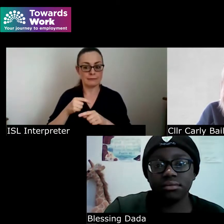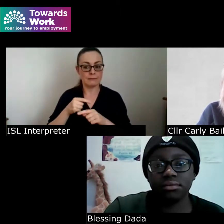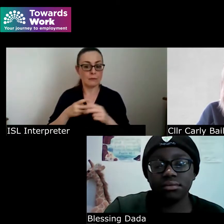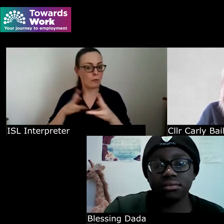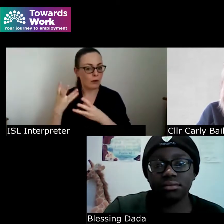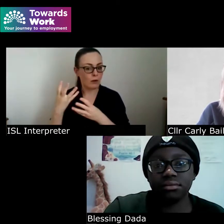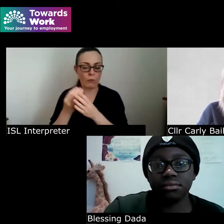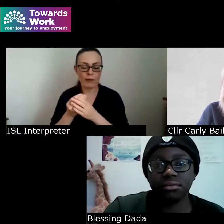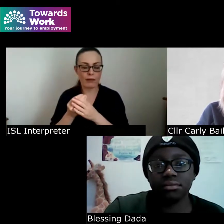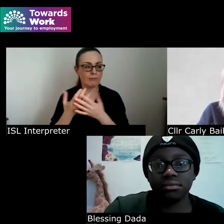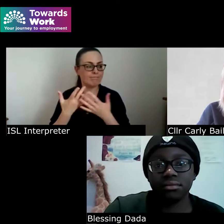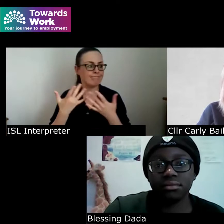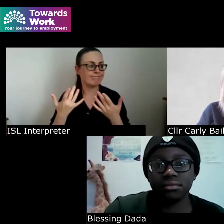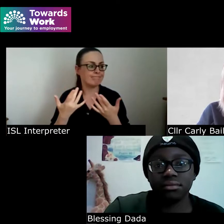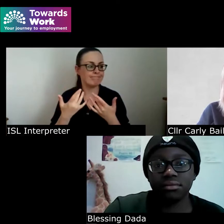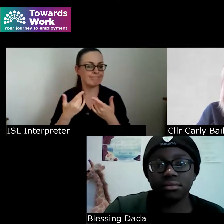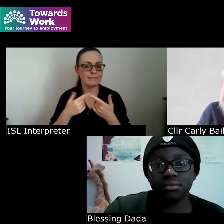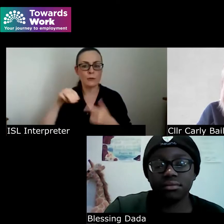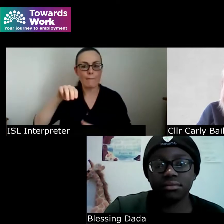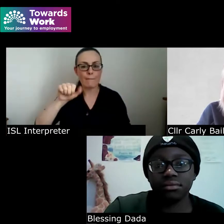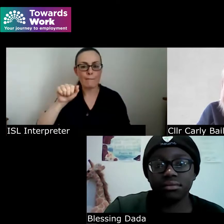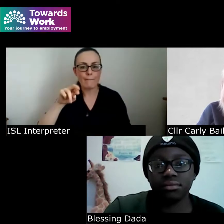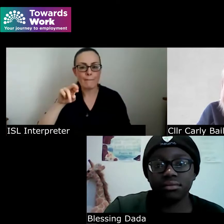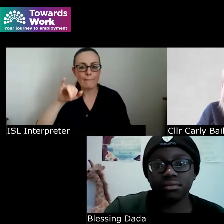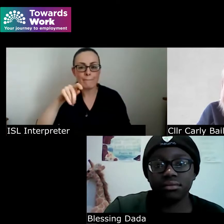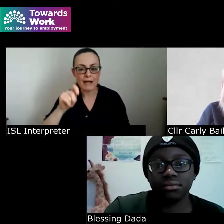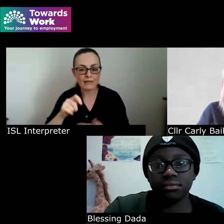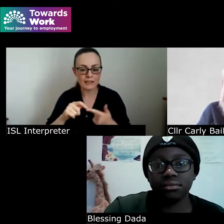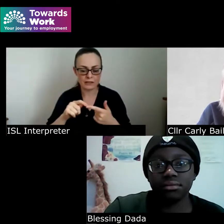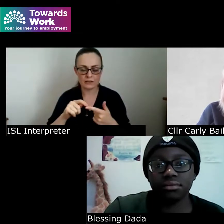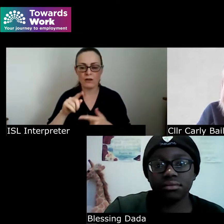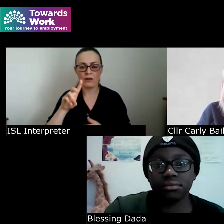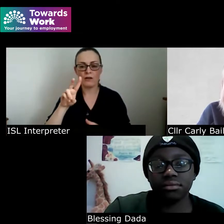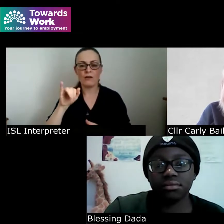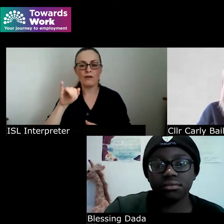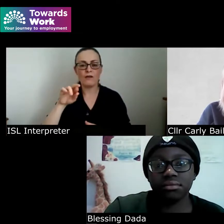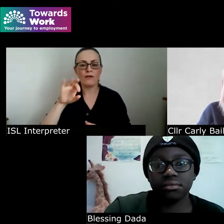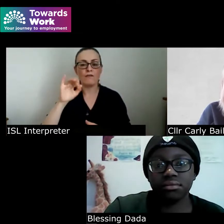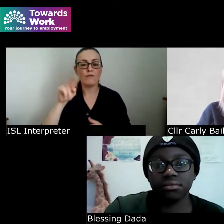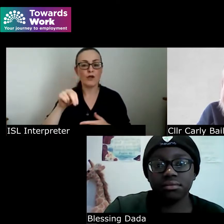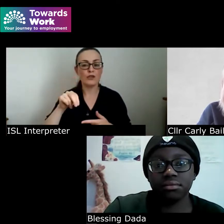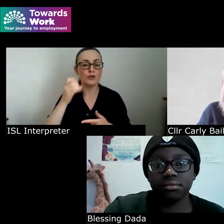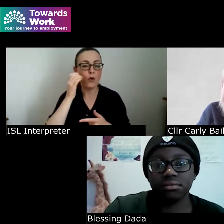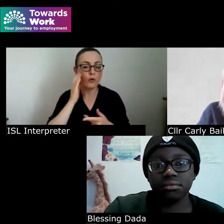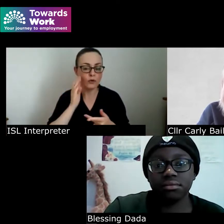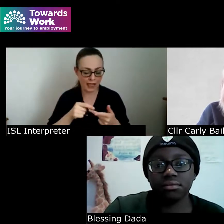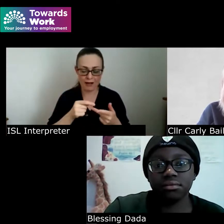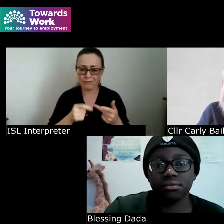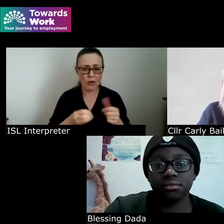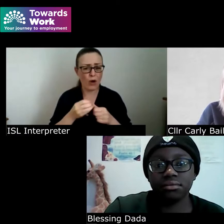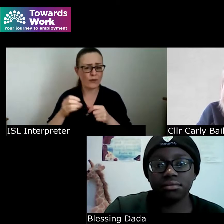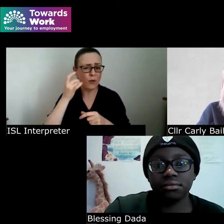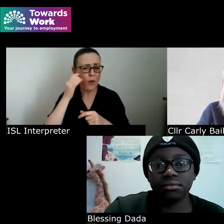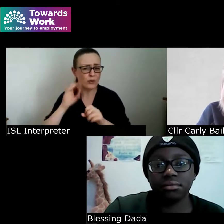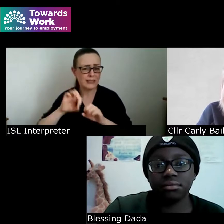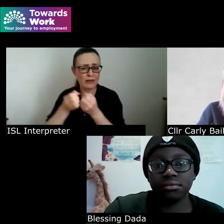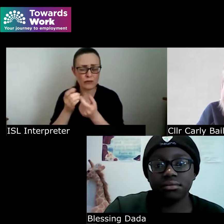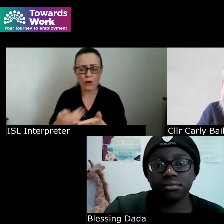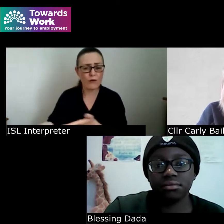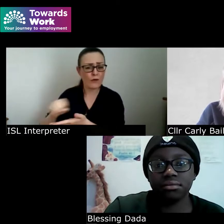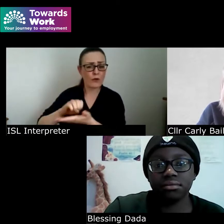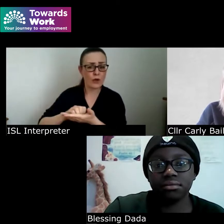the Marriott, with virgin hotels globally a number of other groups across Europe our mission is to